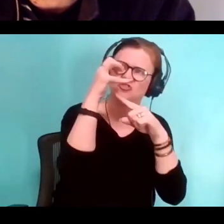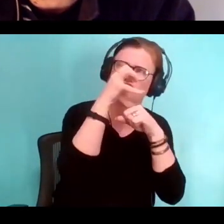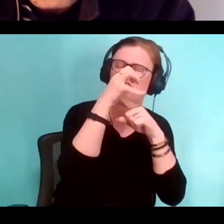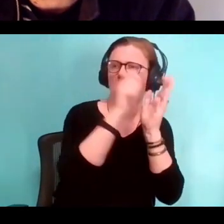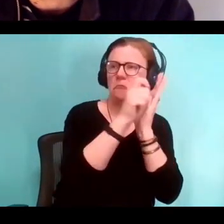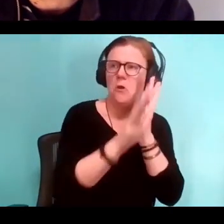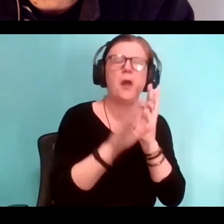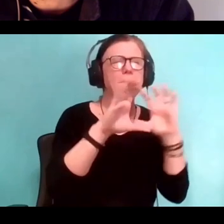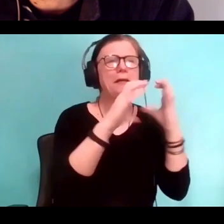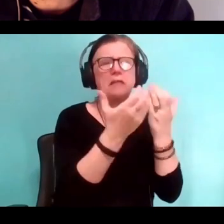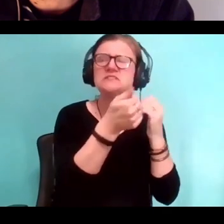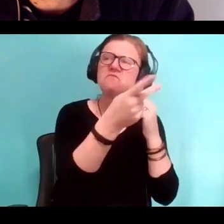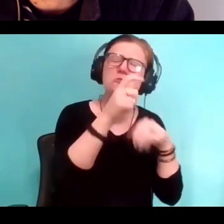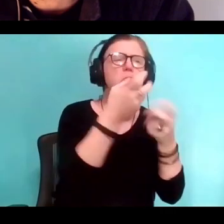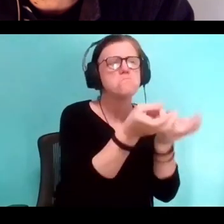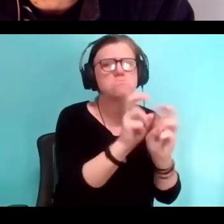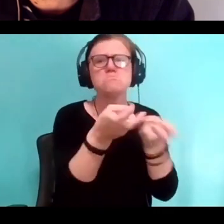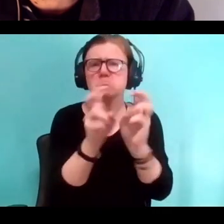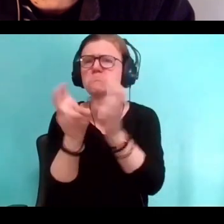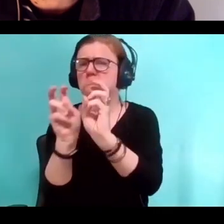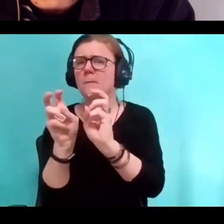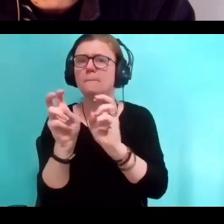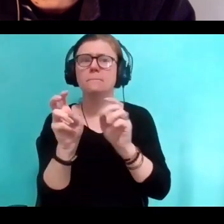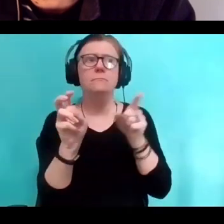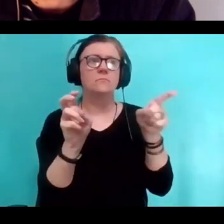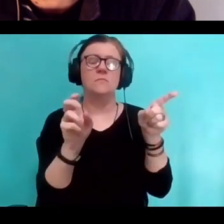sort of a large group. And she was my first editor.